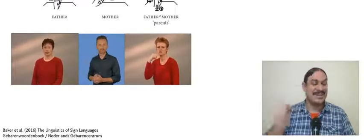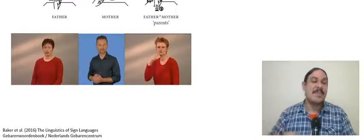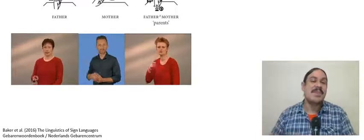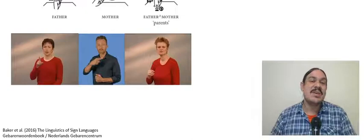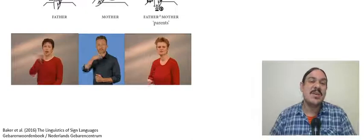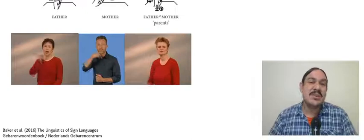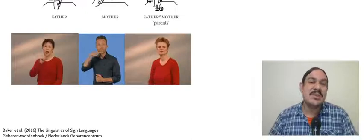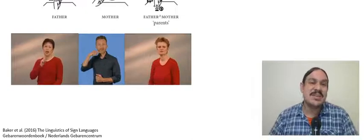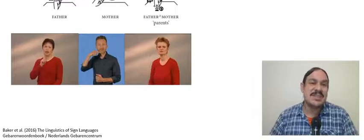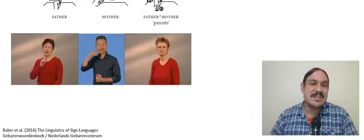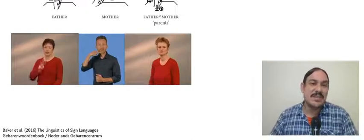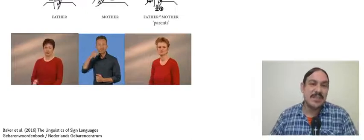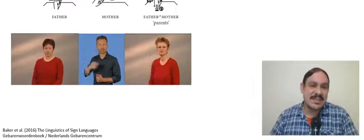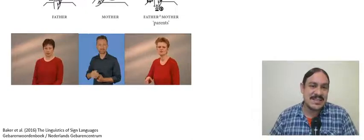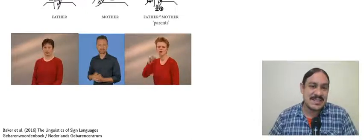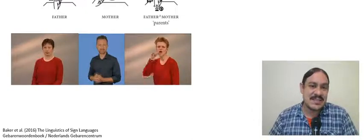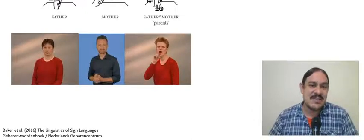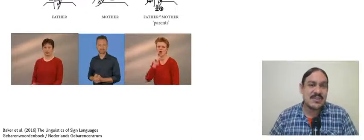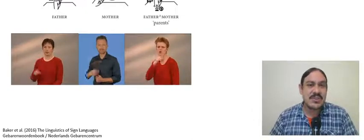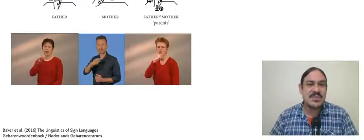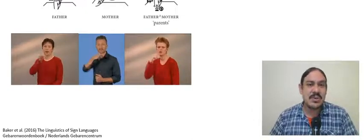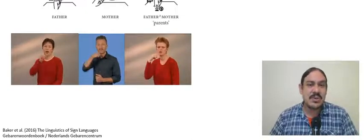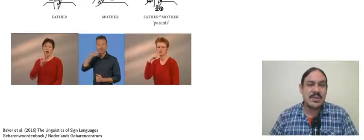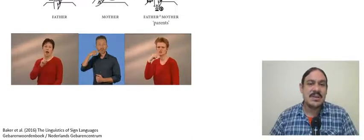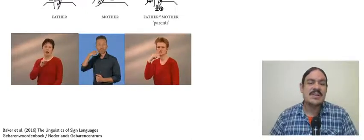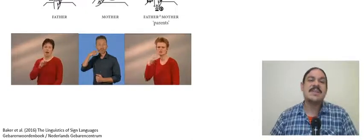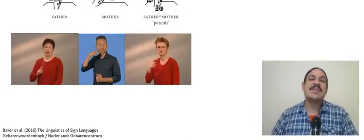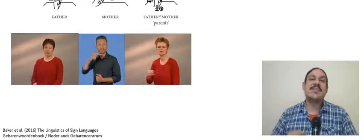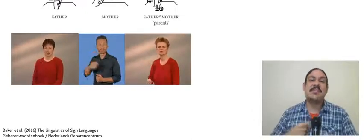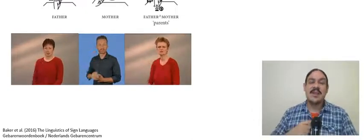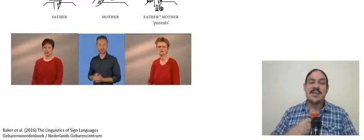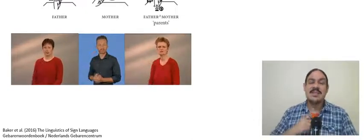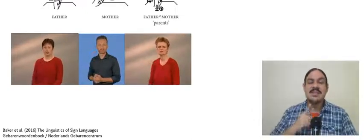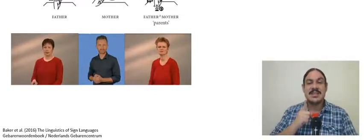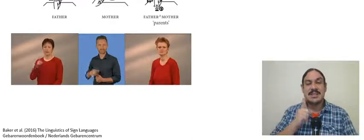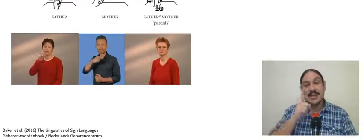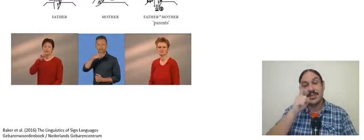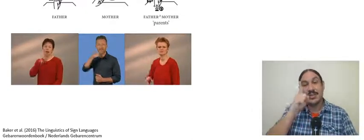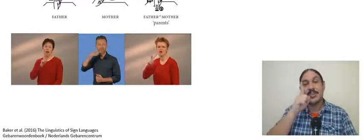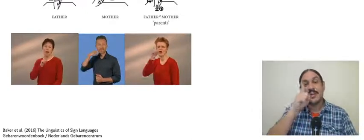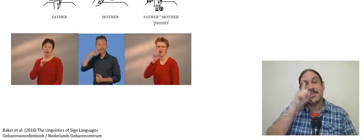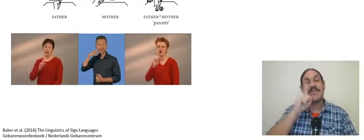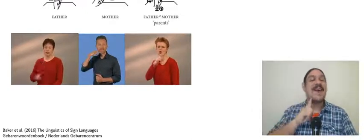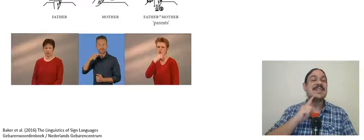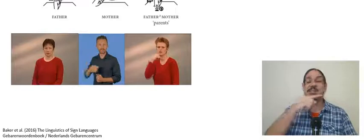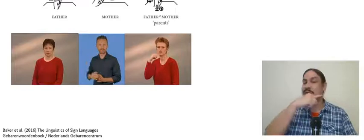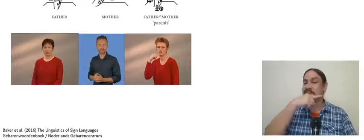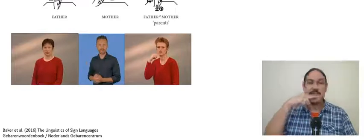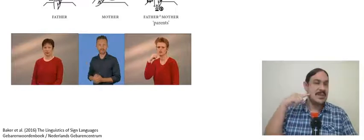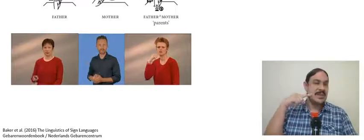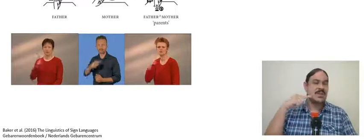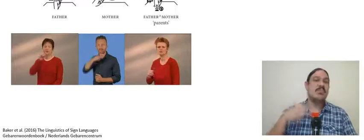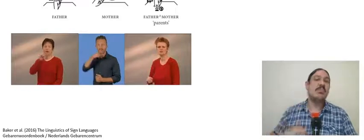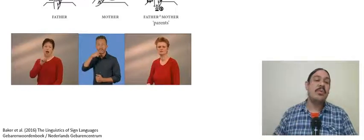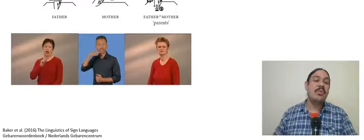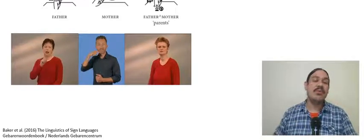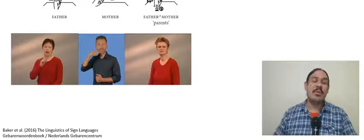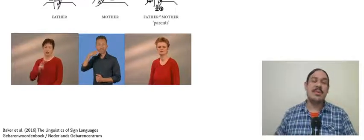in the duration so that the father in the compound is slightly faster than